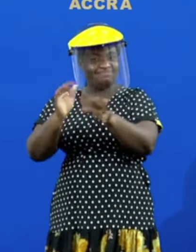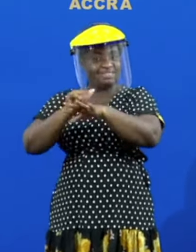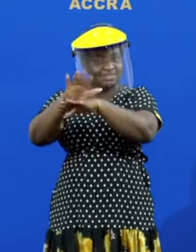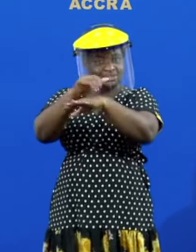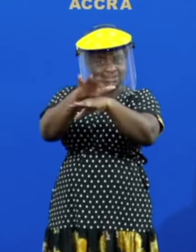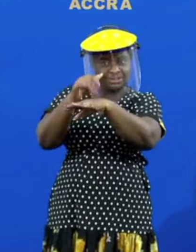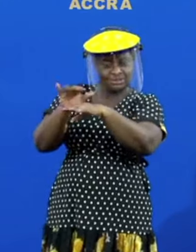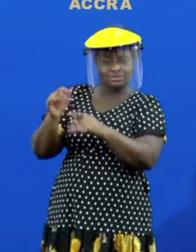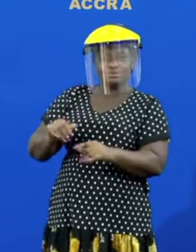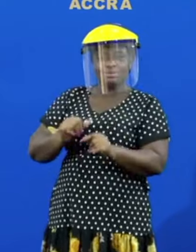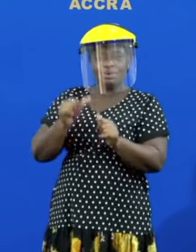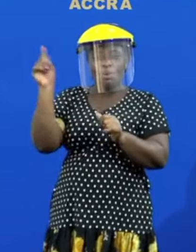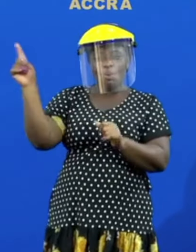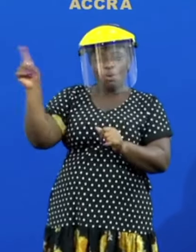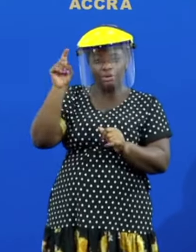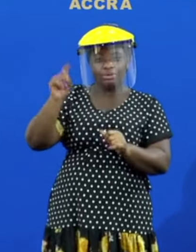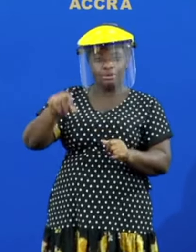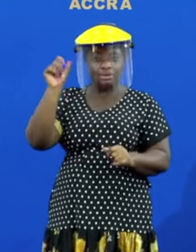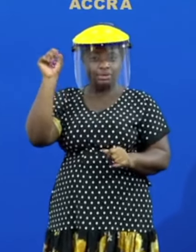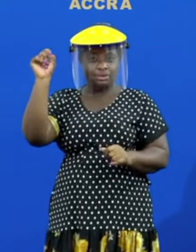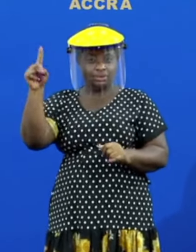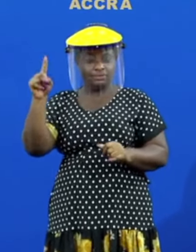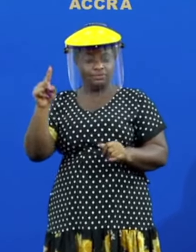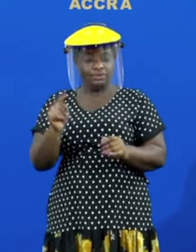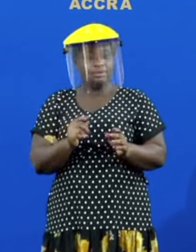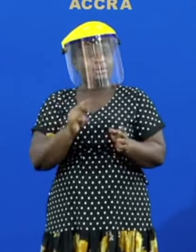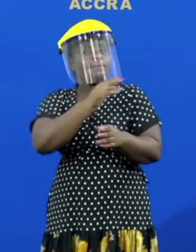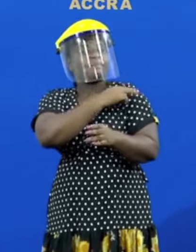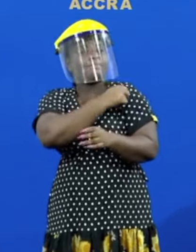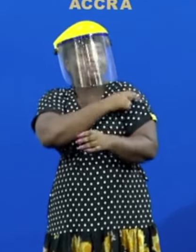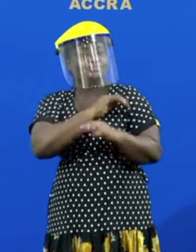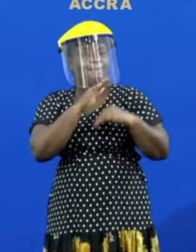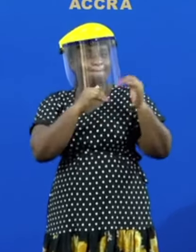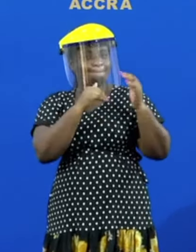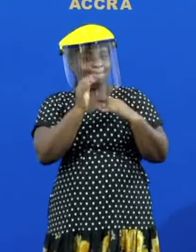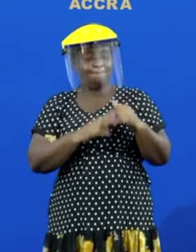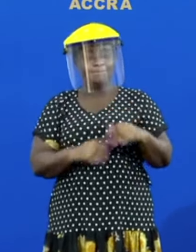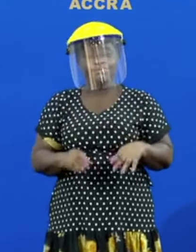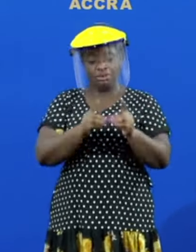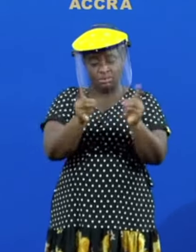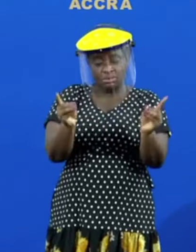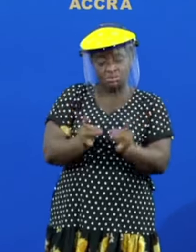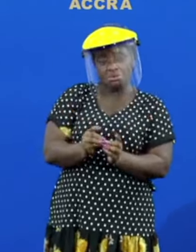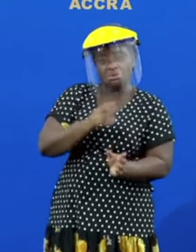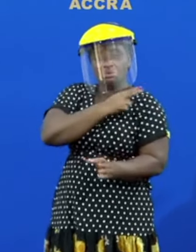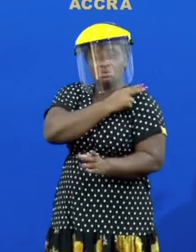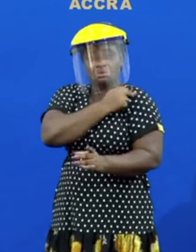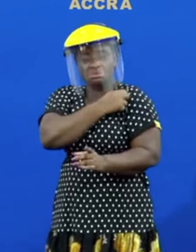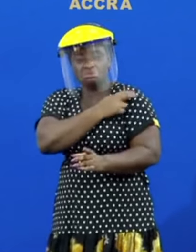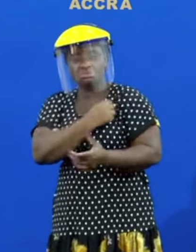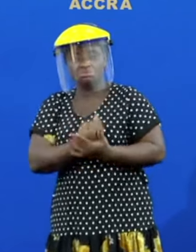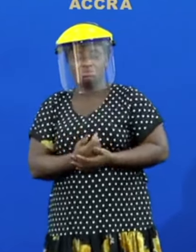these 111 facilities across the country district hospitals specialized hospitals regional hospitals